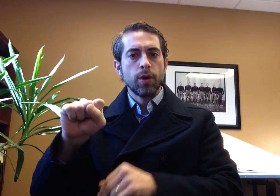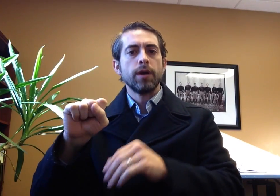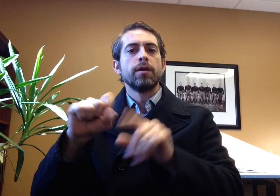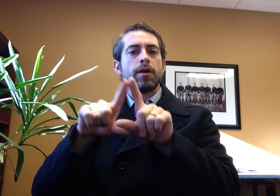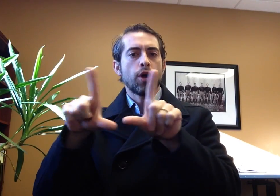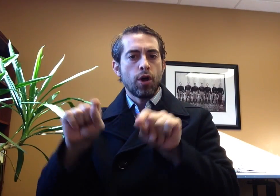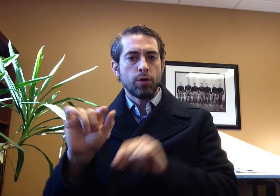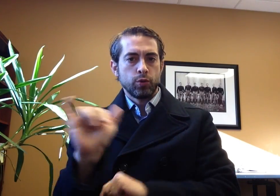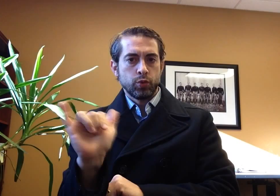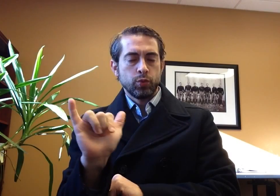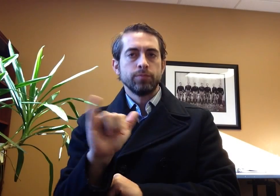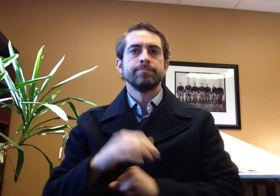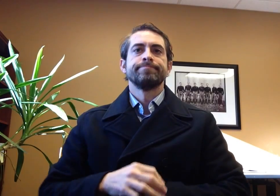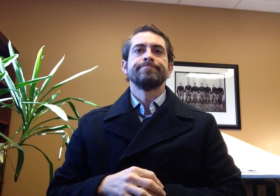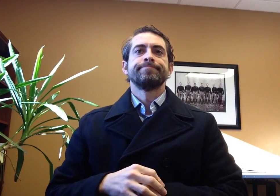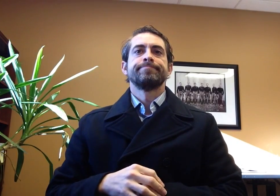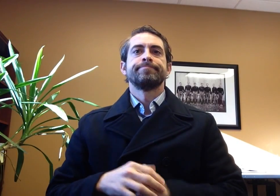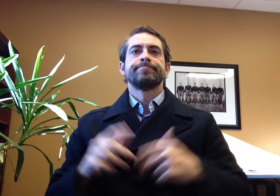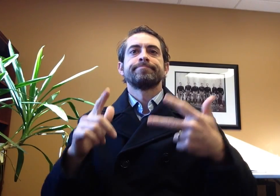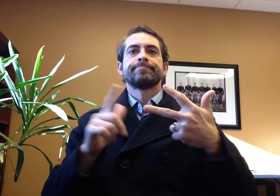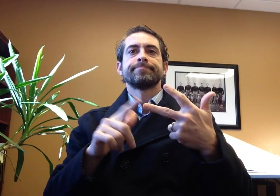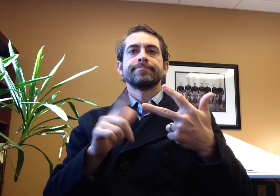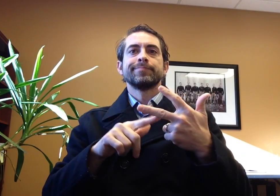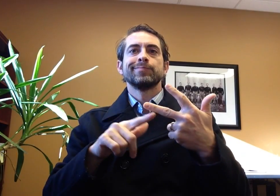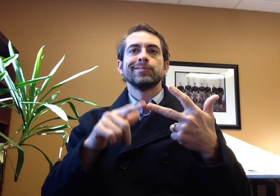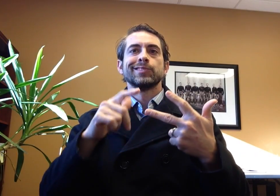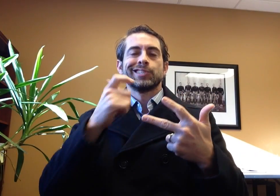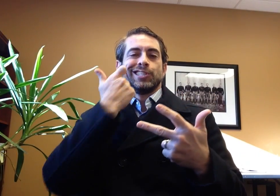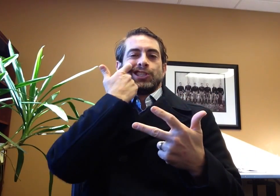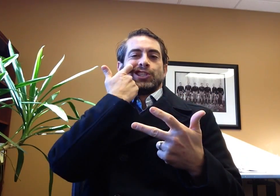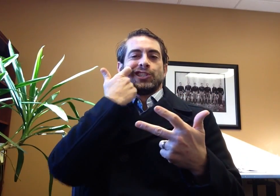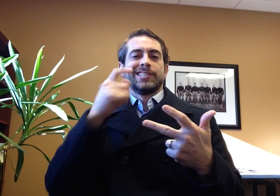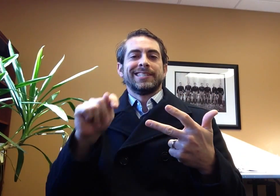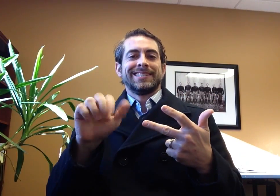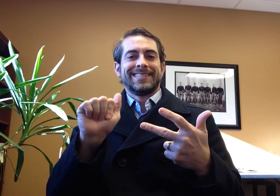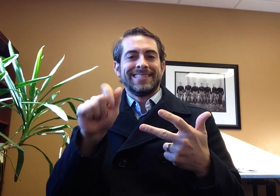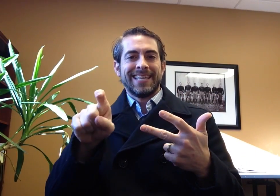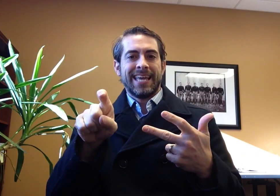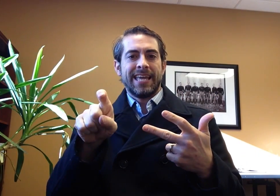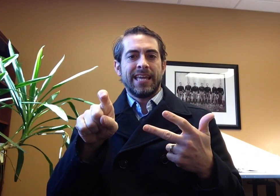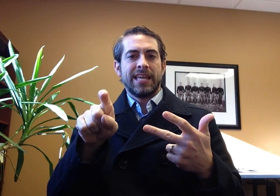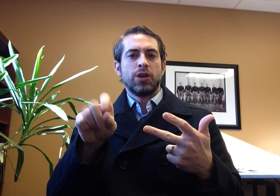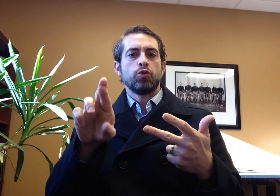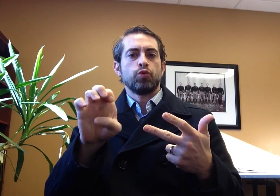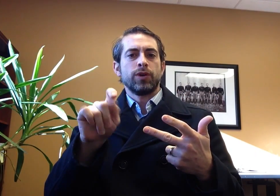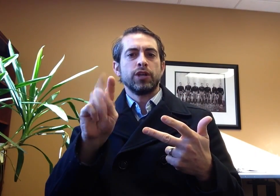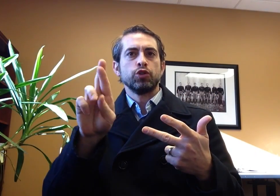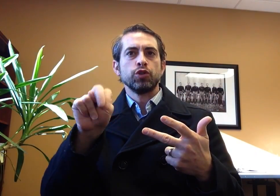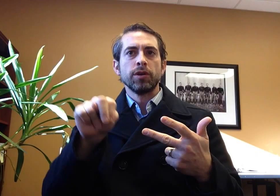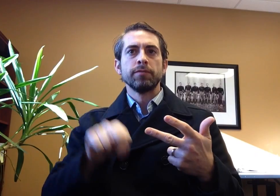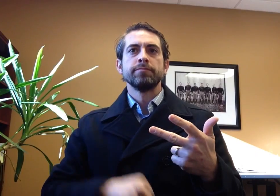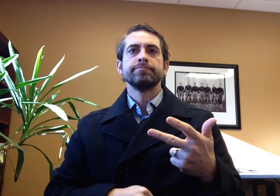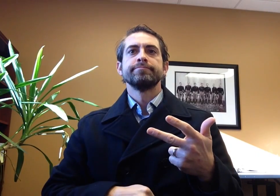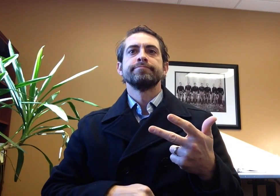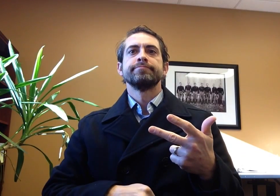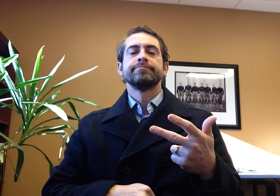3) your most recent tax return, pay stubs or w-2 forms